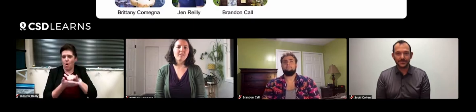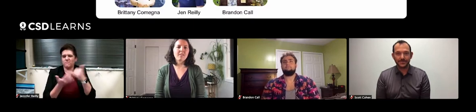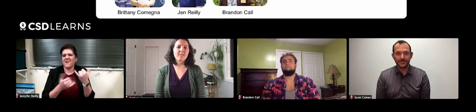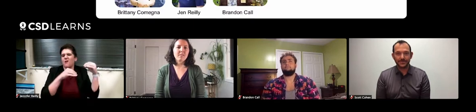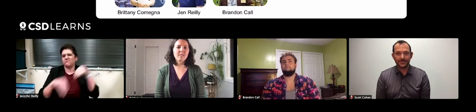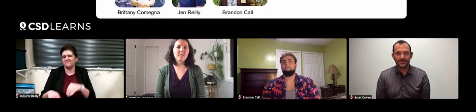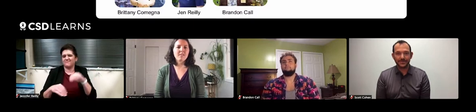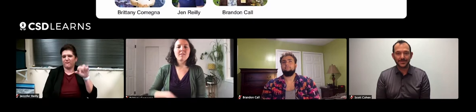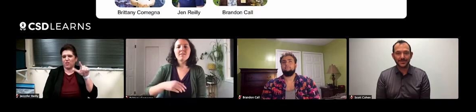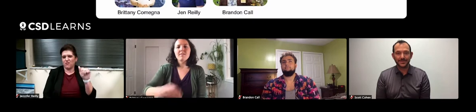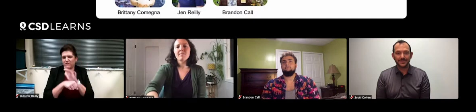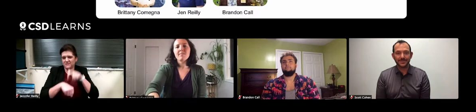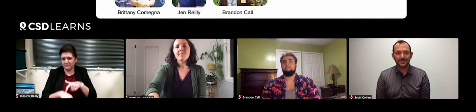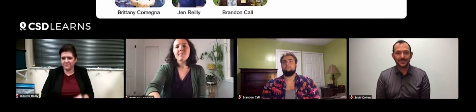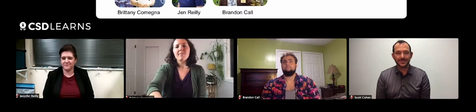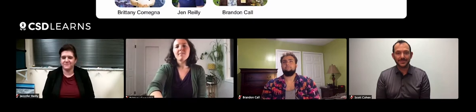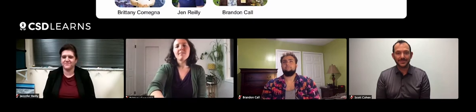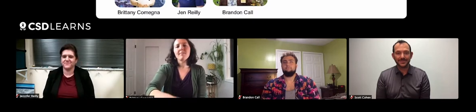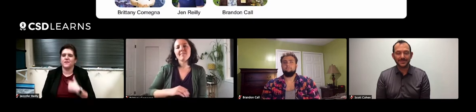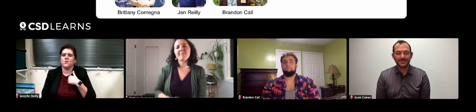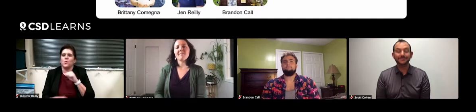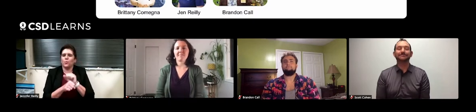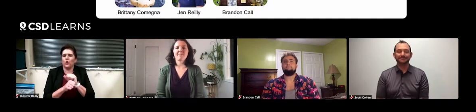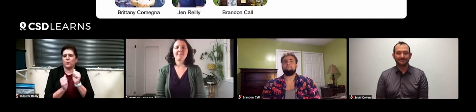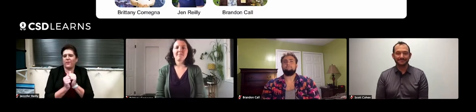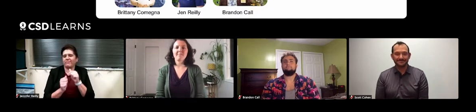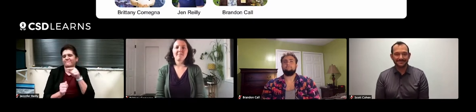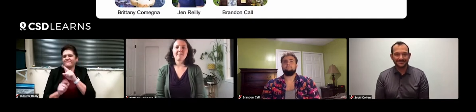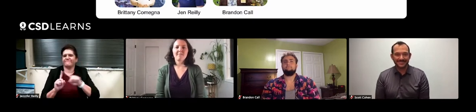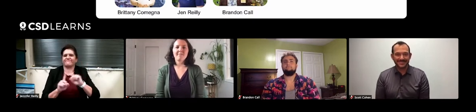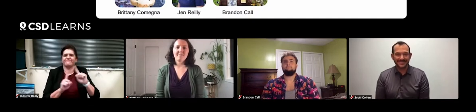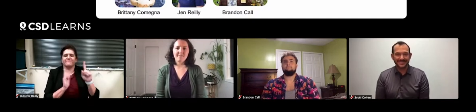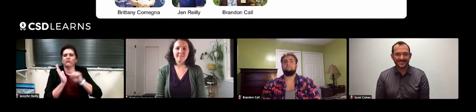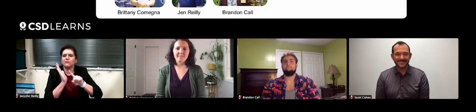and I'm now living in Florida full-time. I work with various different researchers